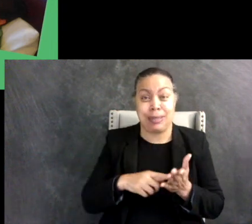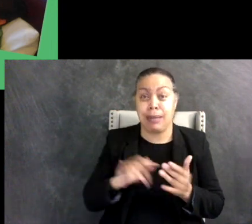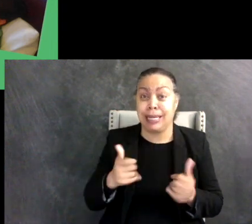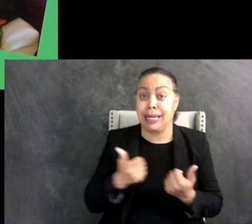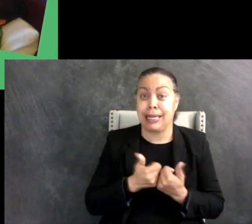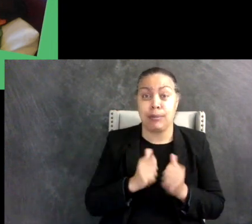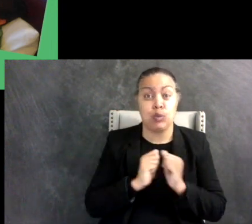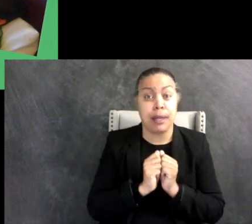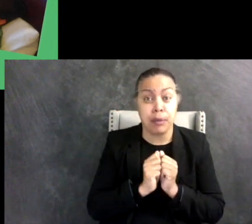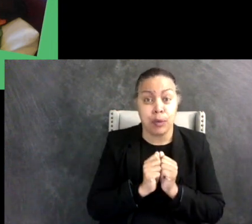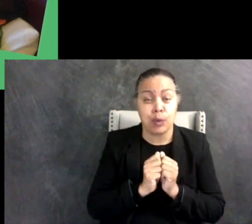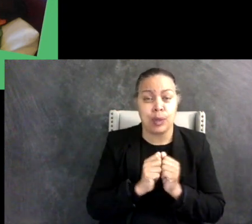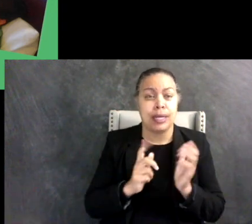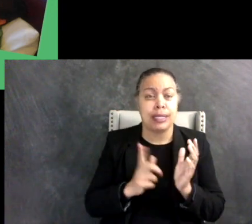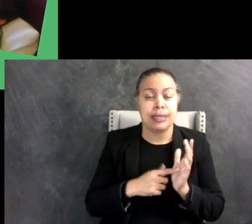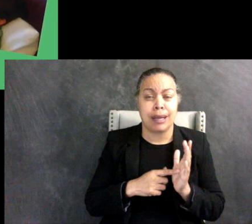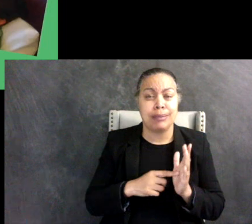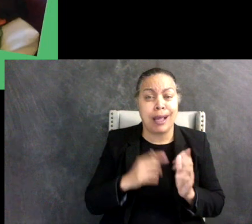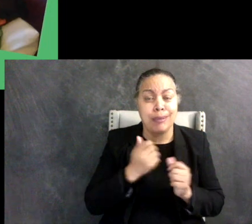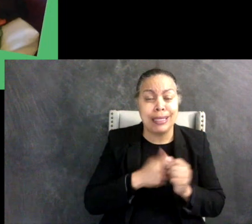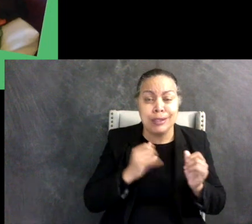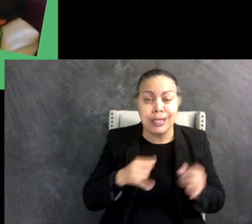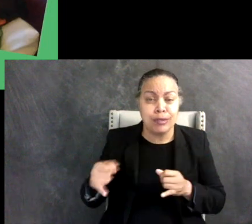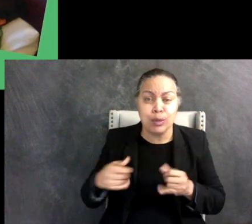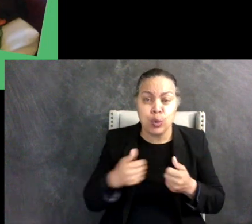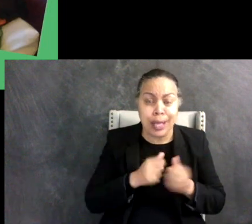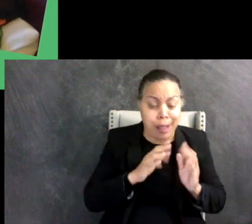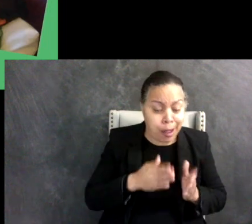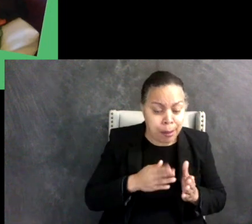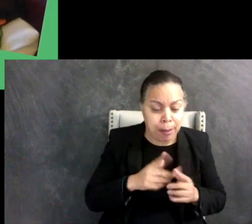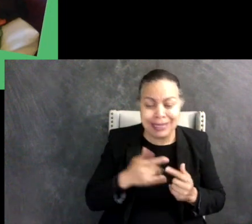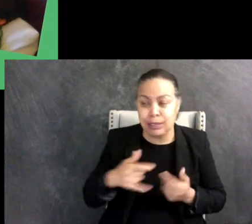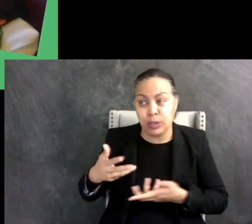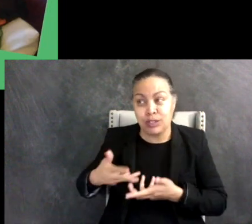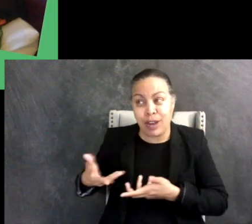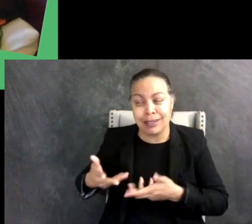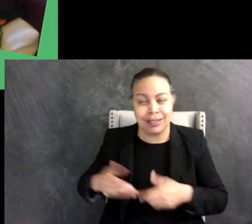sometimes we're on our own game but we're still interacting and stuff, and sometimes we